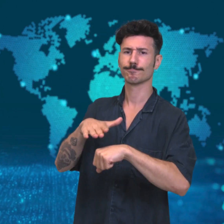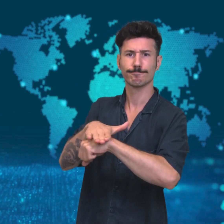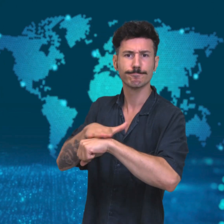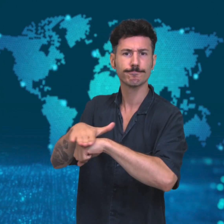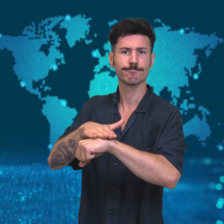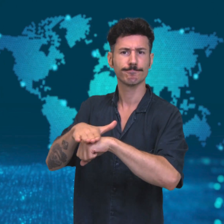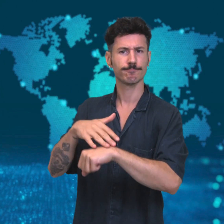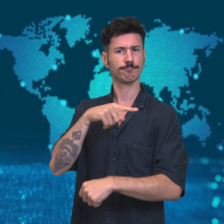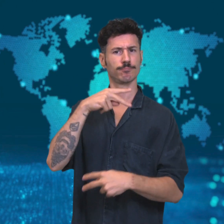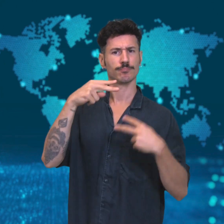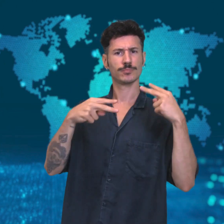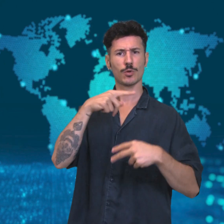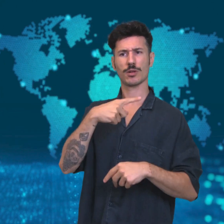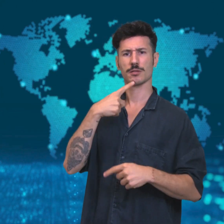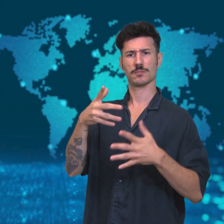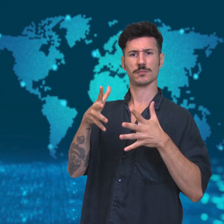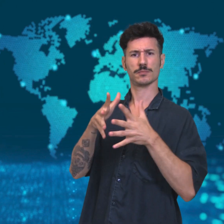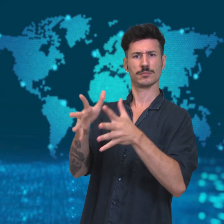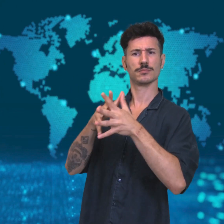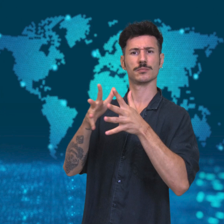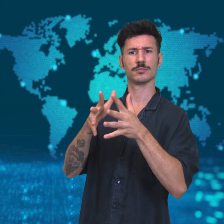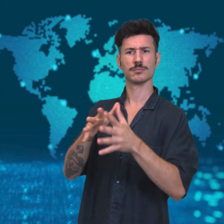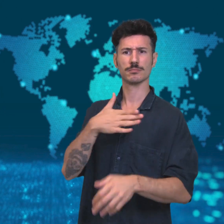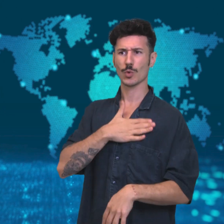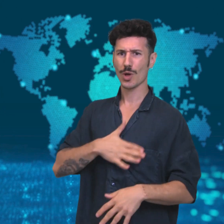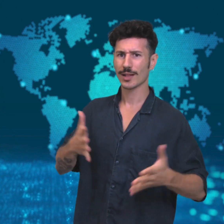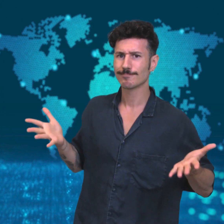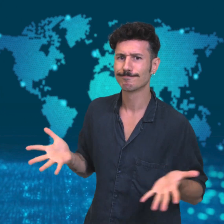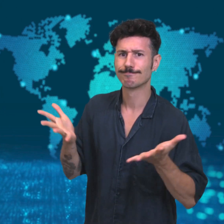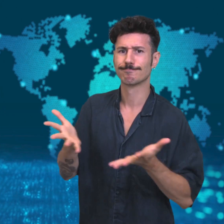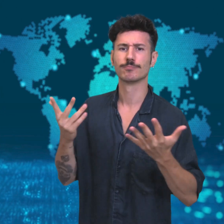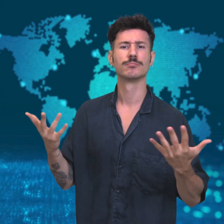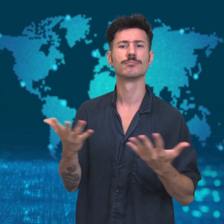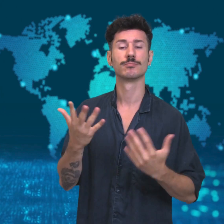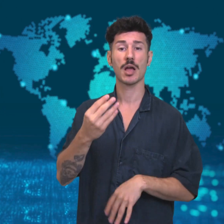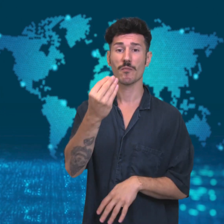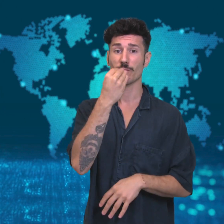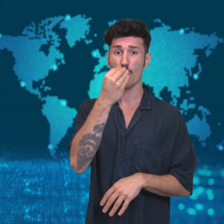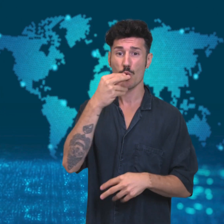and the restaurant has since apologized.